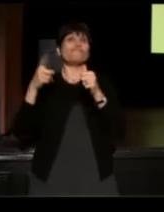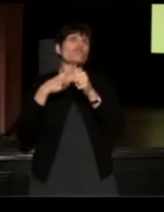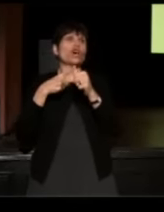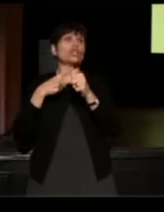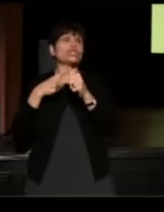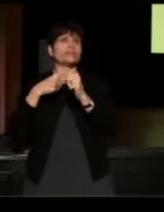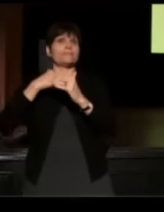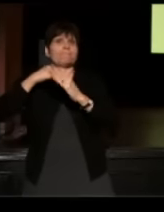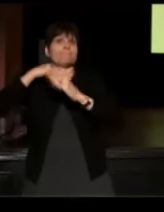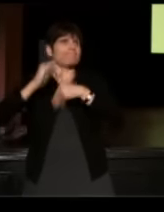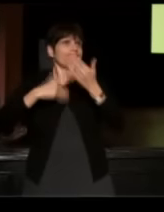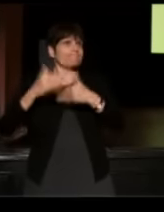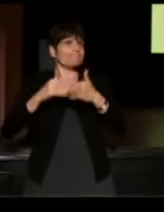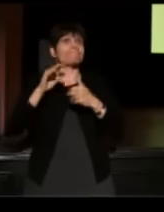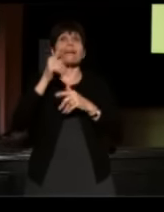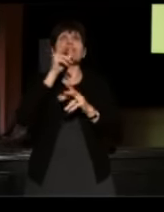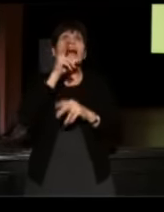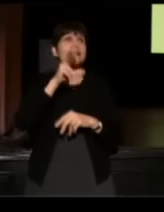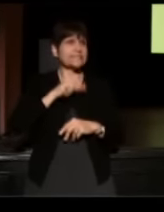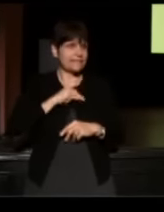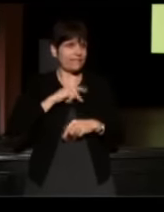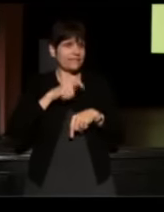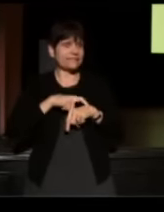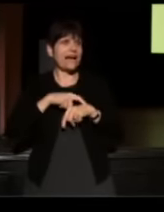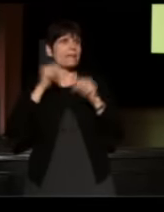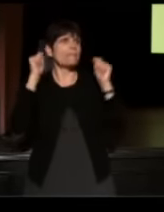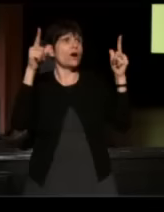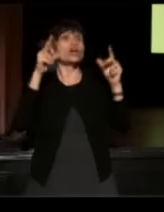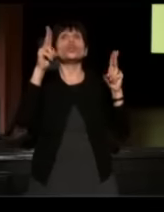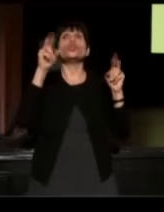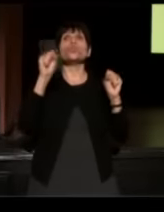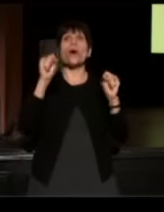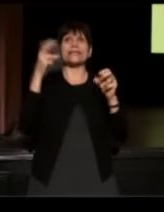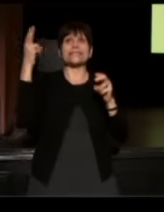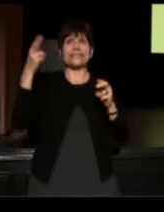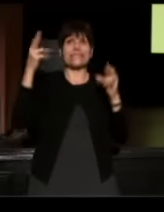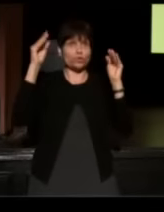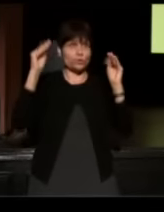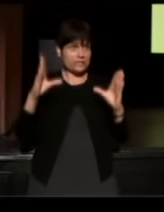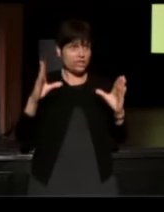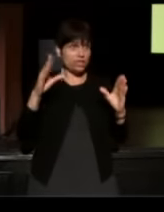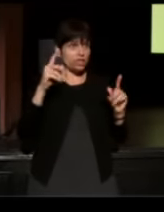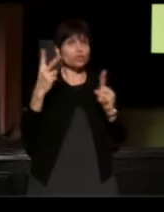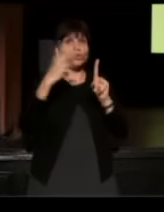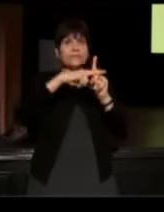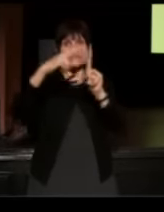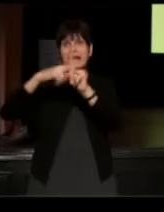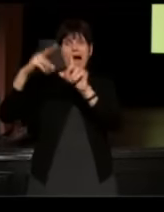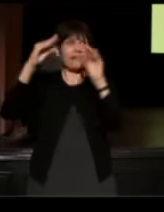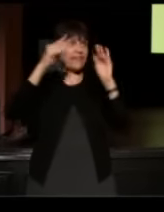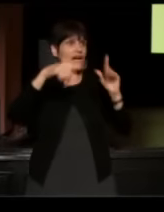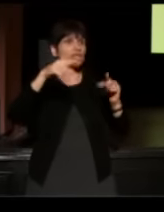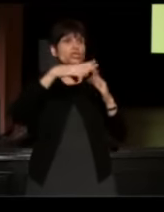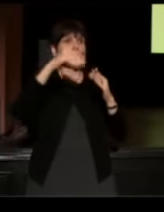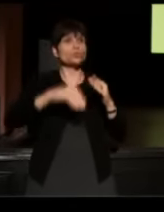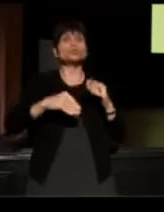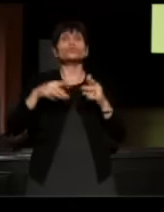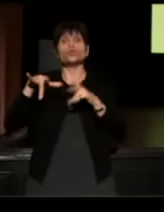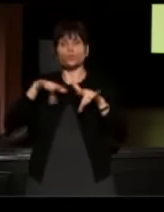where we are going to ask every US History teacher in the country to assign their students to record a grandparent or another elder